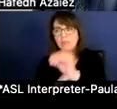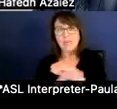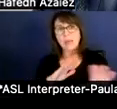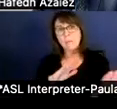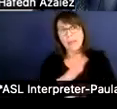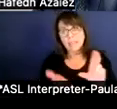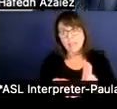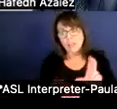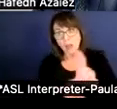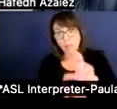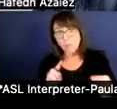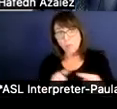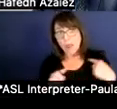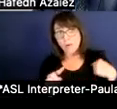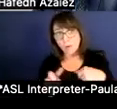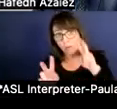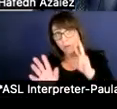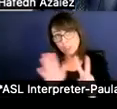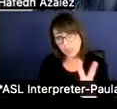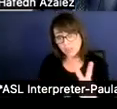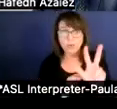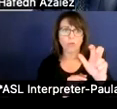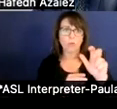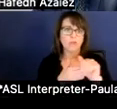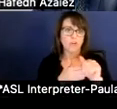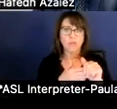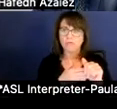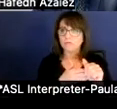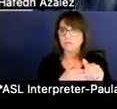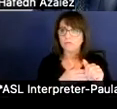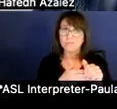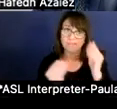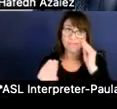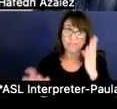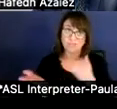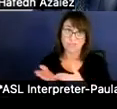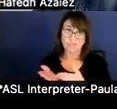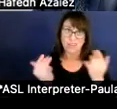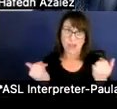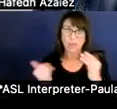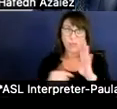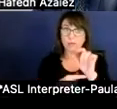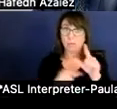that we've done the projection was at $300. And I can tell you right now, there's a bill on the House floor,